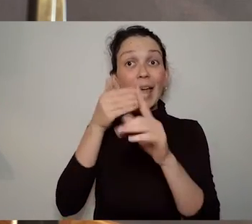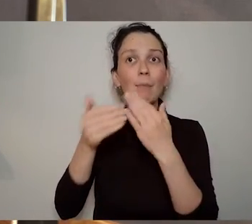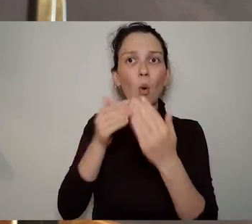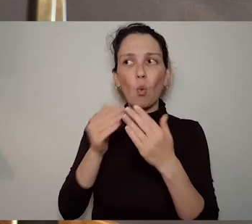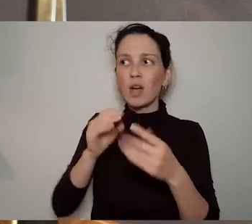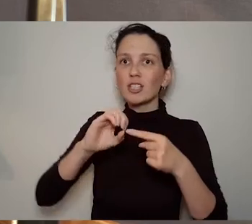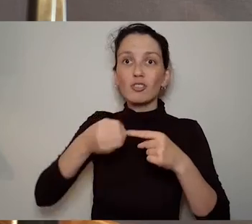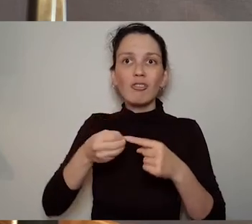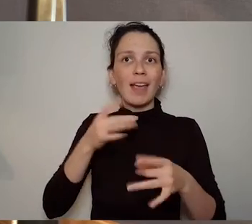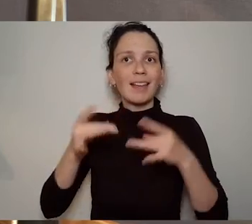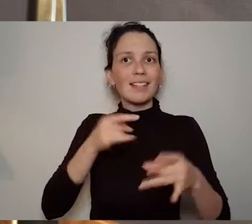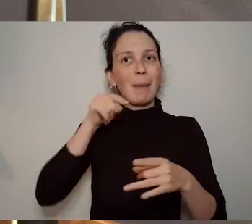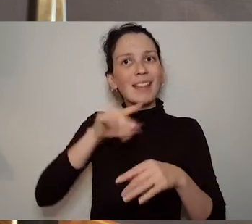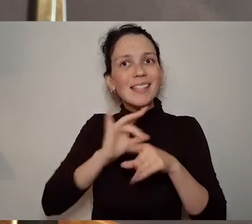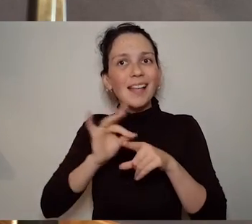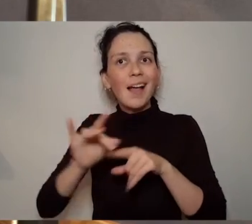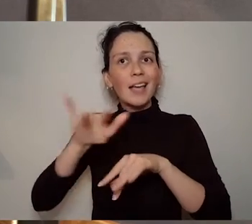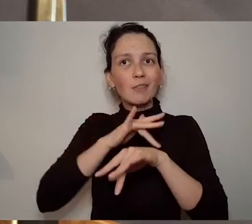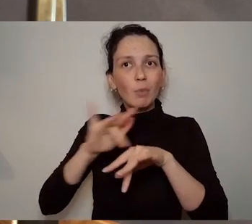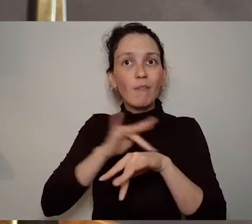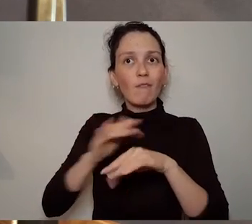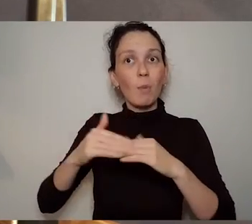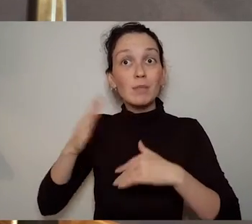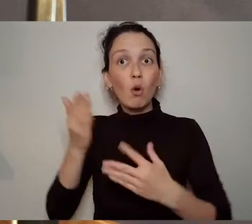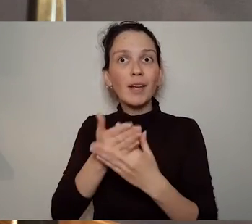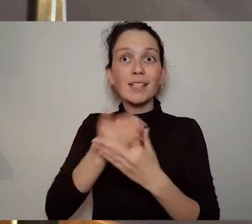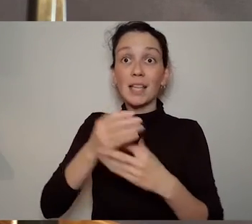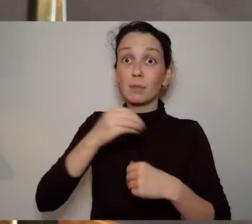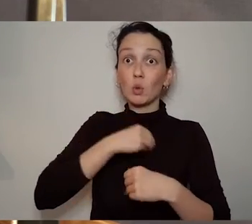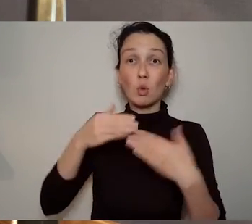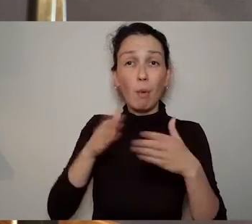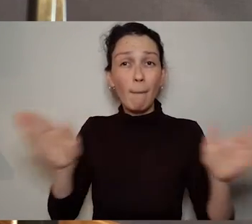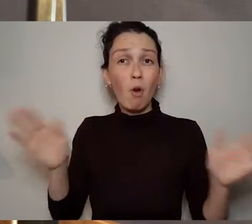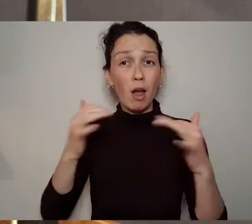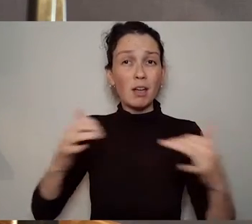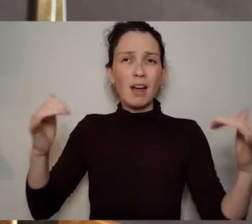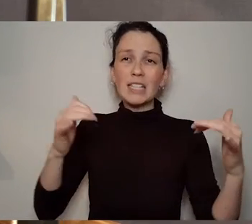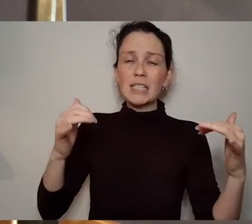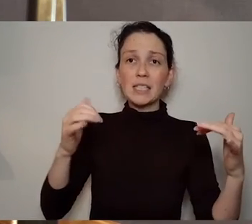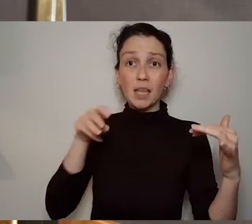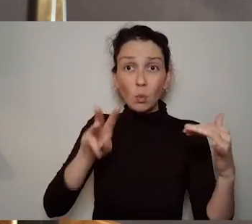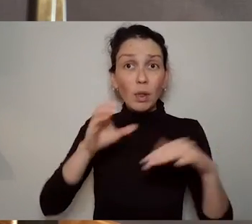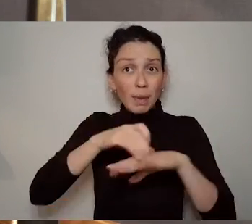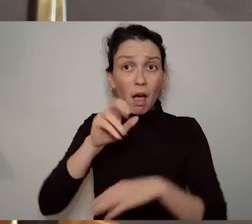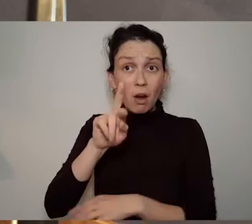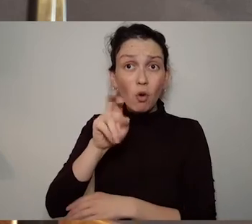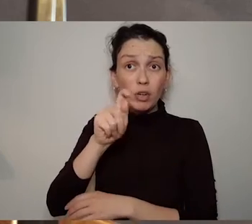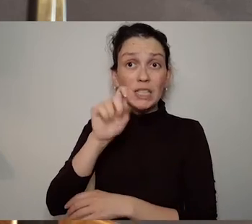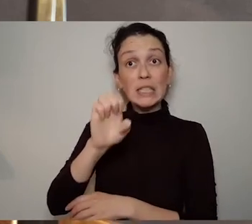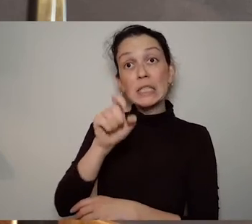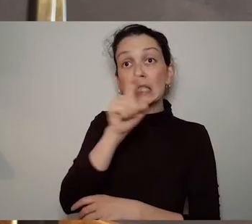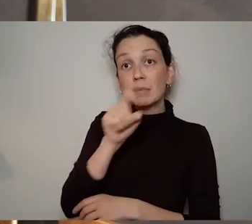well that that our research is communicated in across different channels in different ways